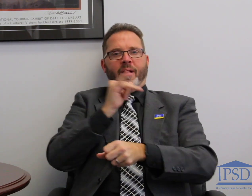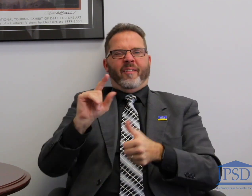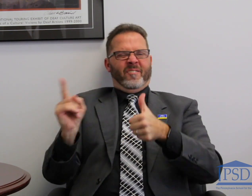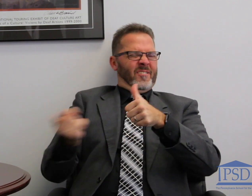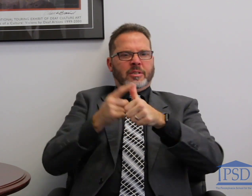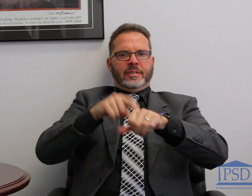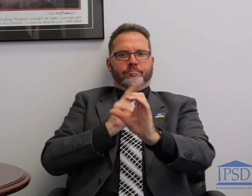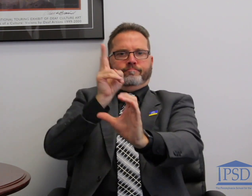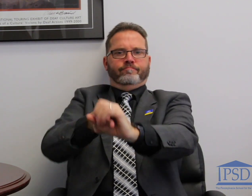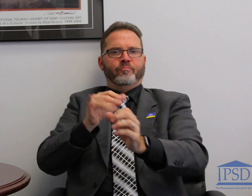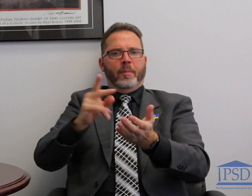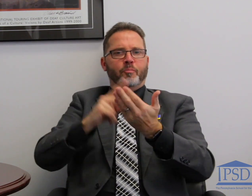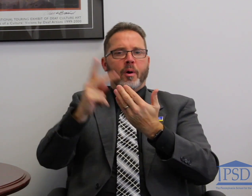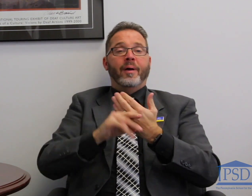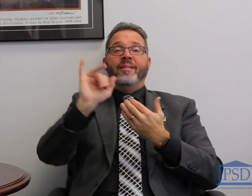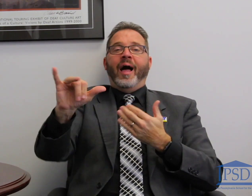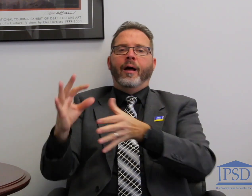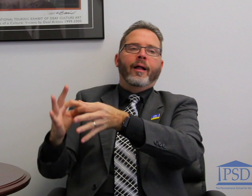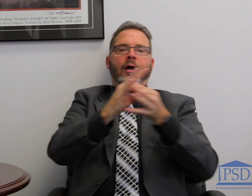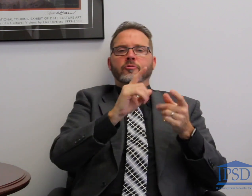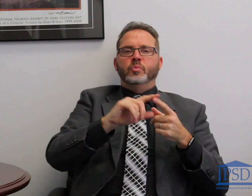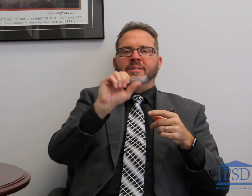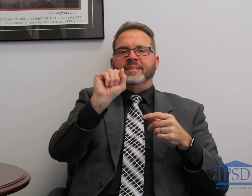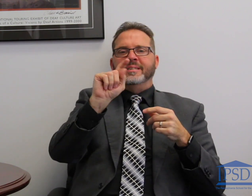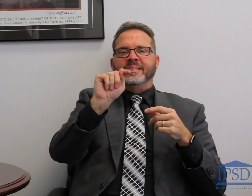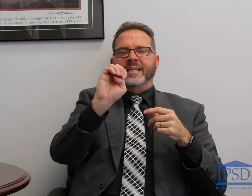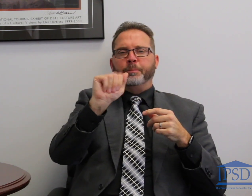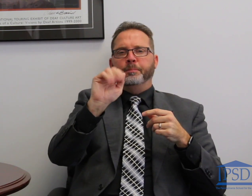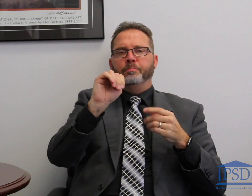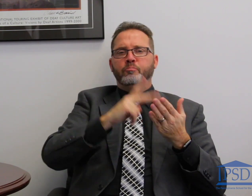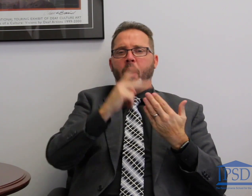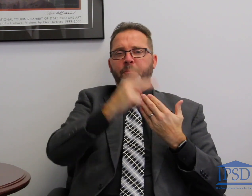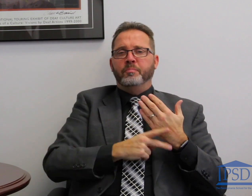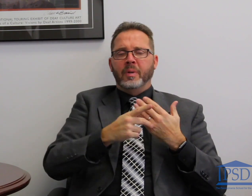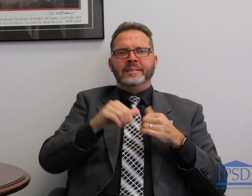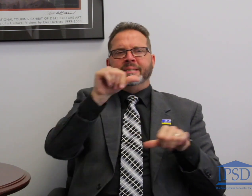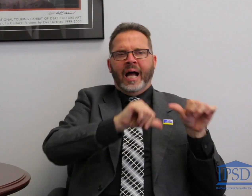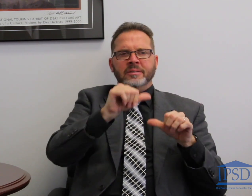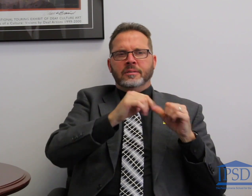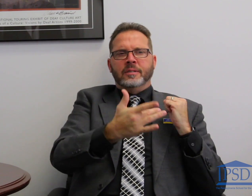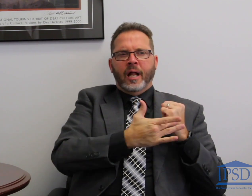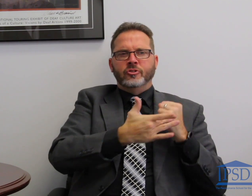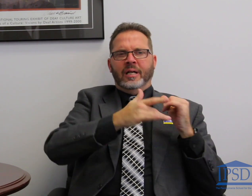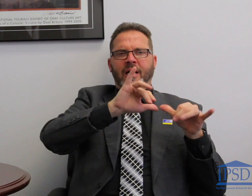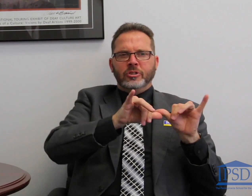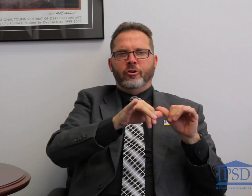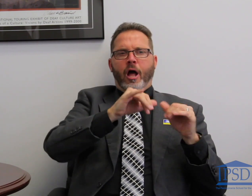programming at our school related to the STEAM fields It used to be STEM, which stood for Science Technology Engineering and Math,